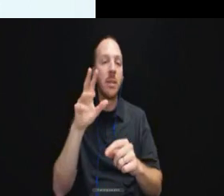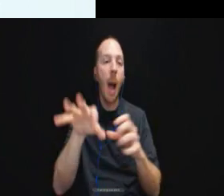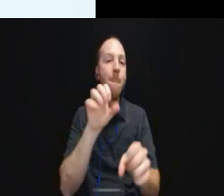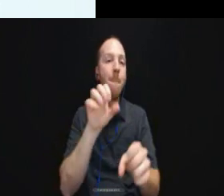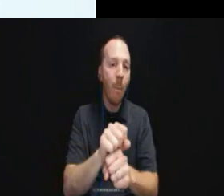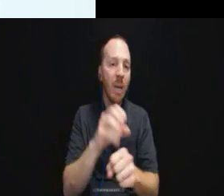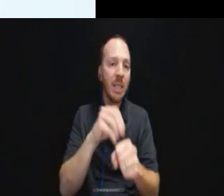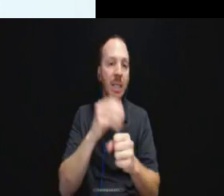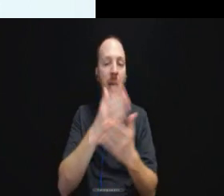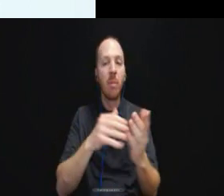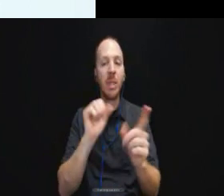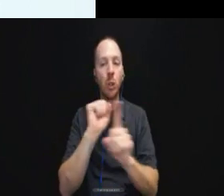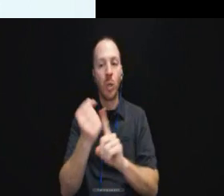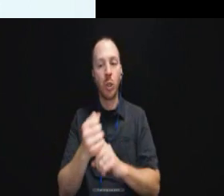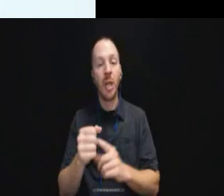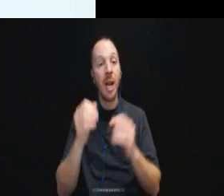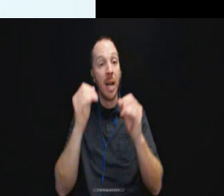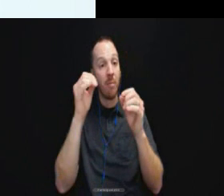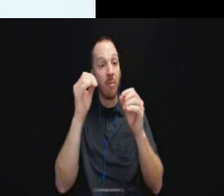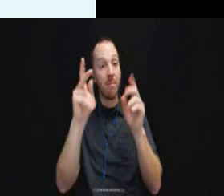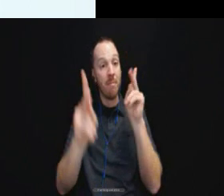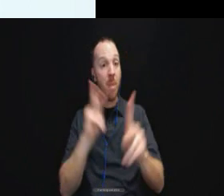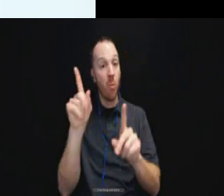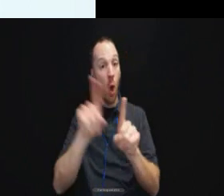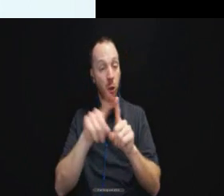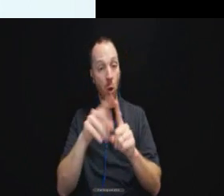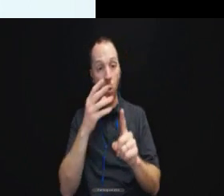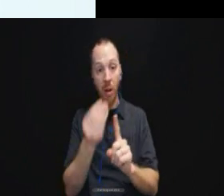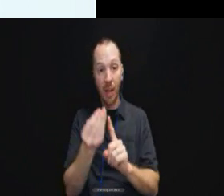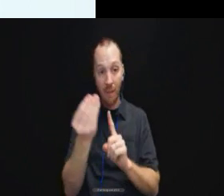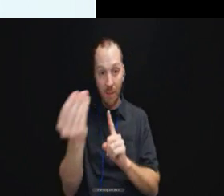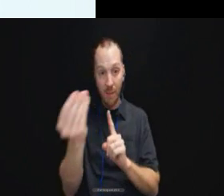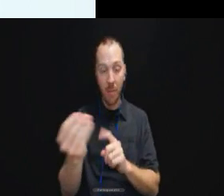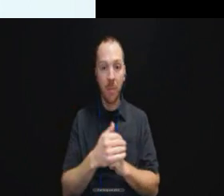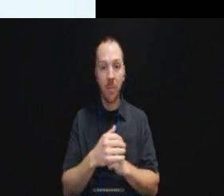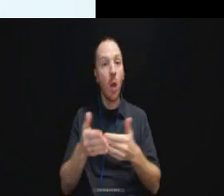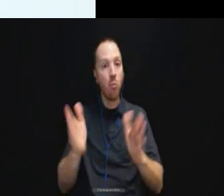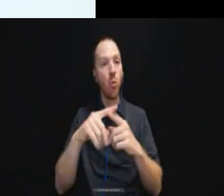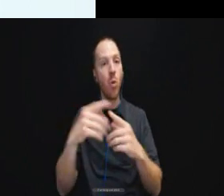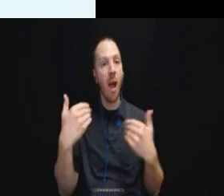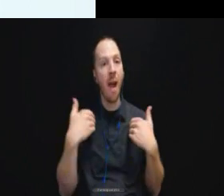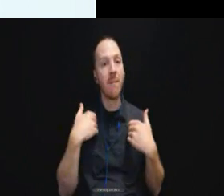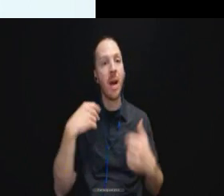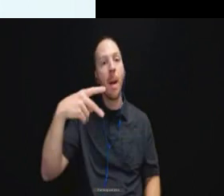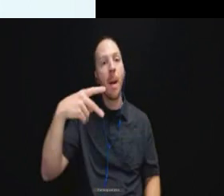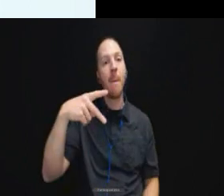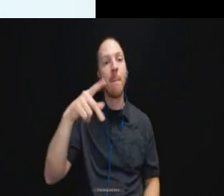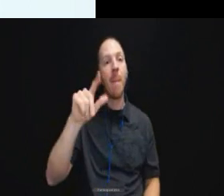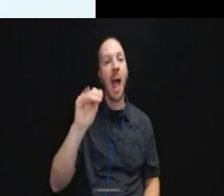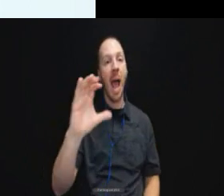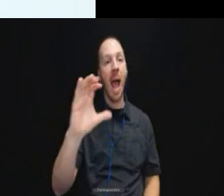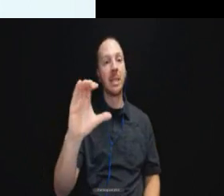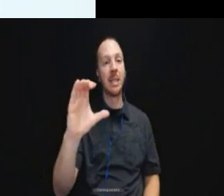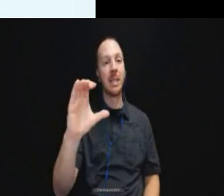Individuals are also going to be provided permitted to have plastic magnifying sheets as an accommodation.